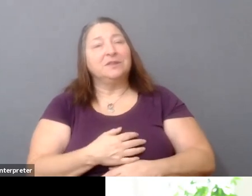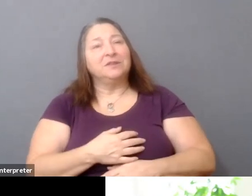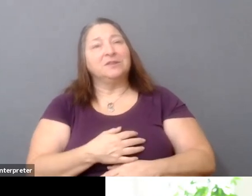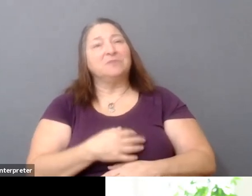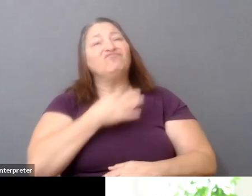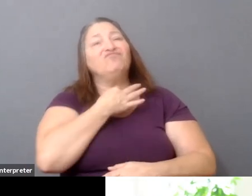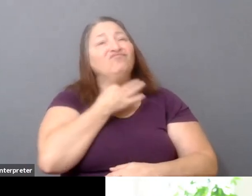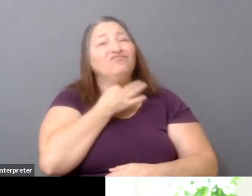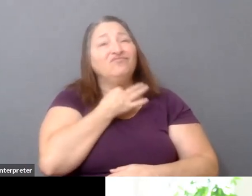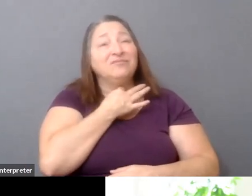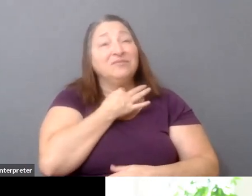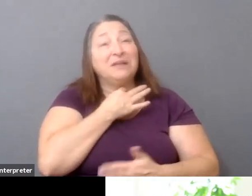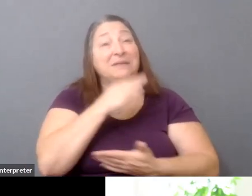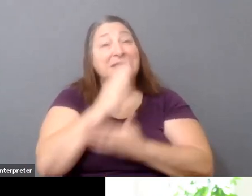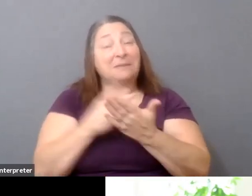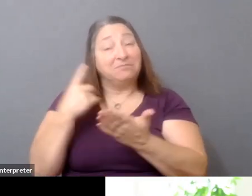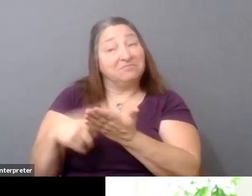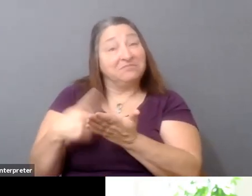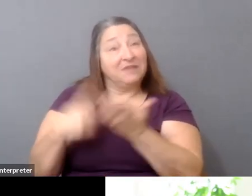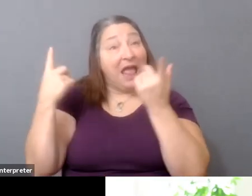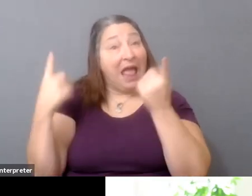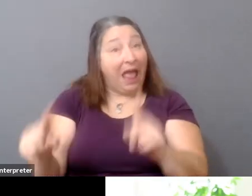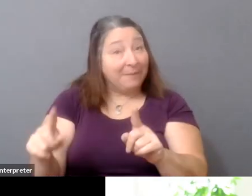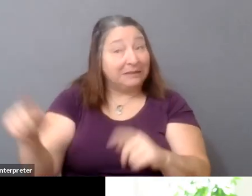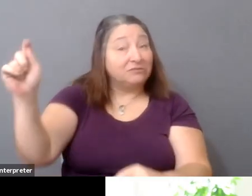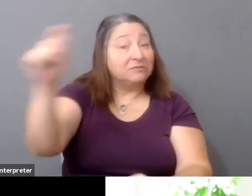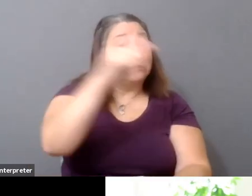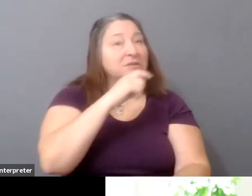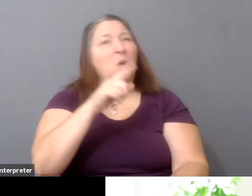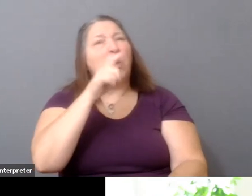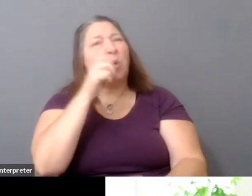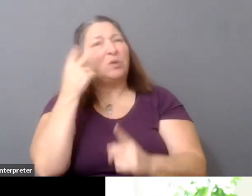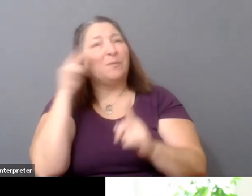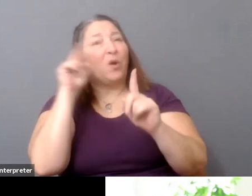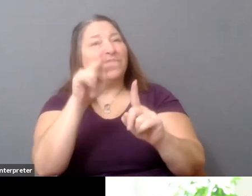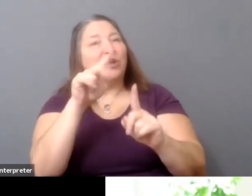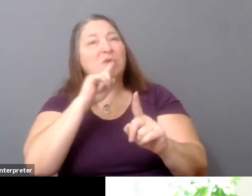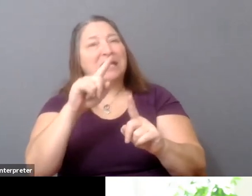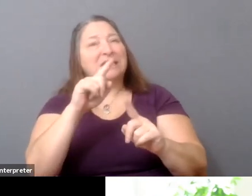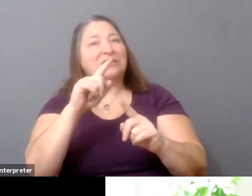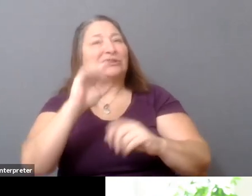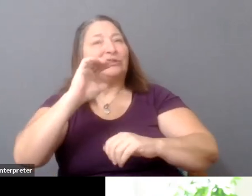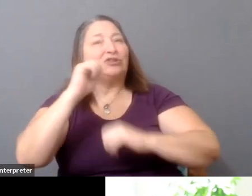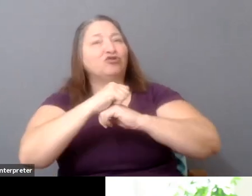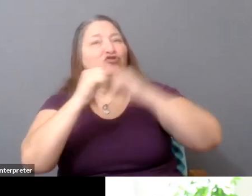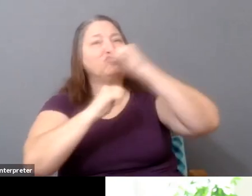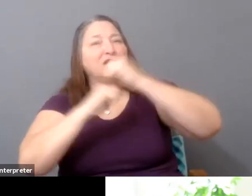that I'm not aware of of whose point of view is structuring these networks, whether it's Kickstarter or Facebook.